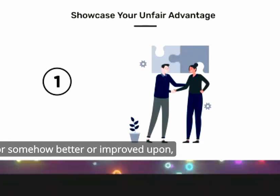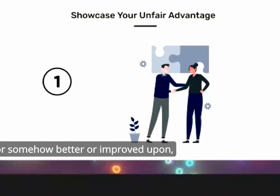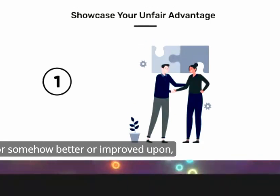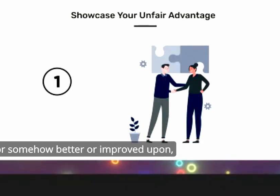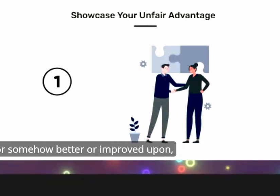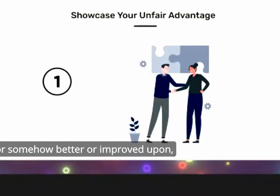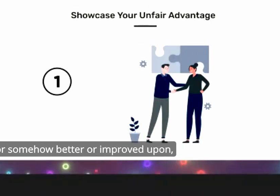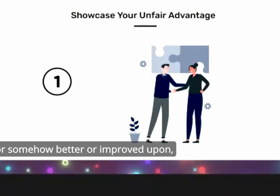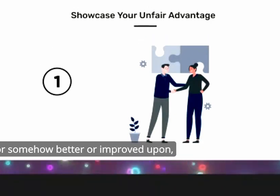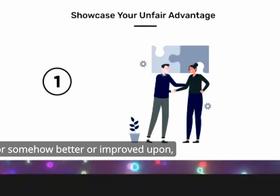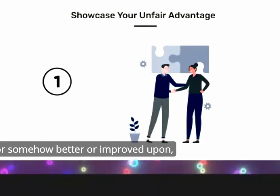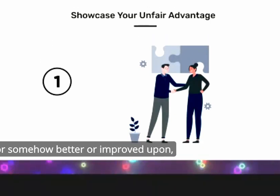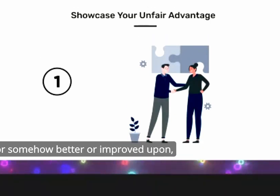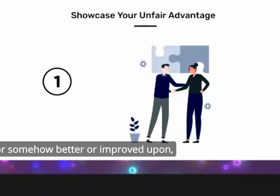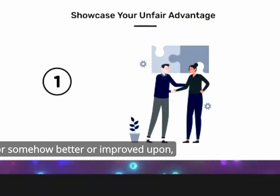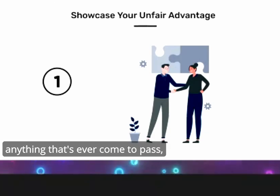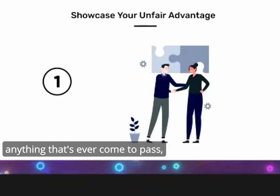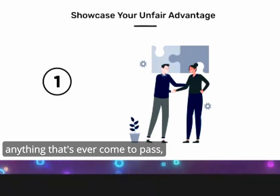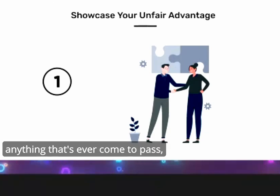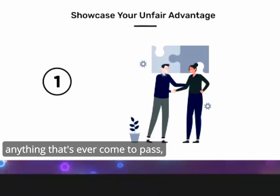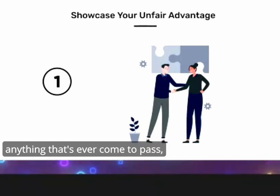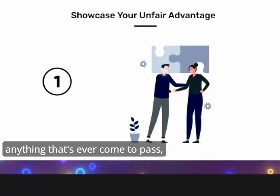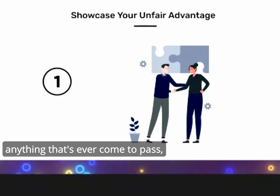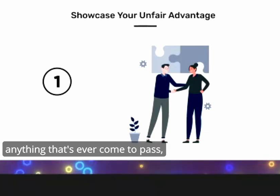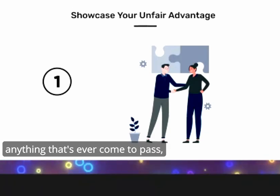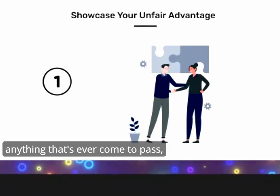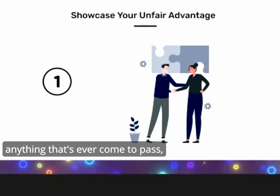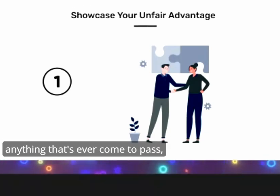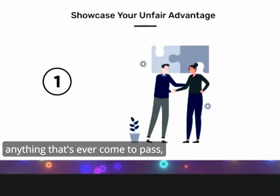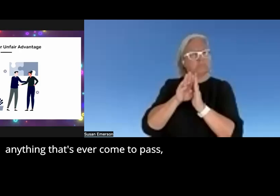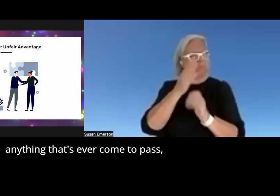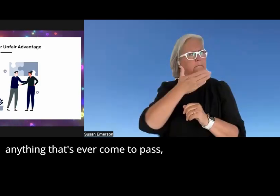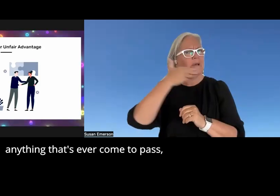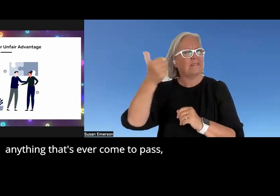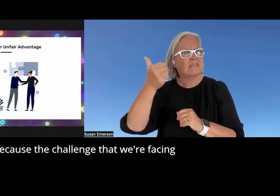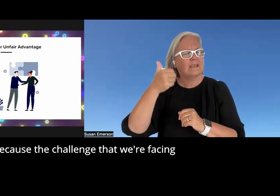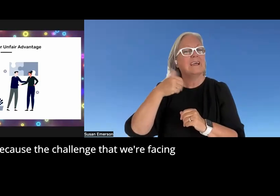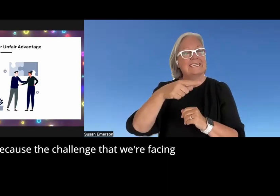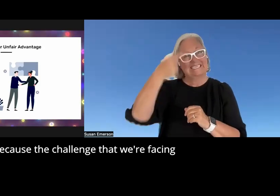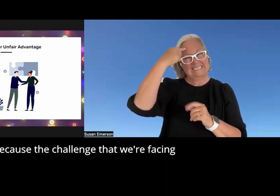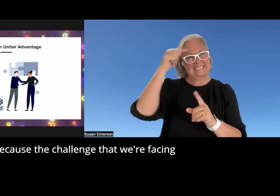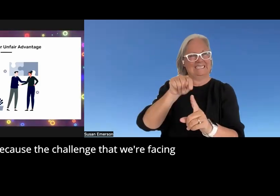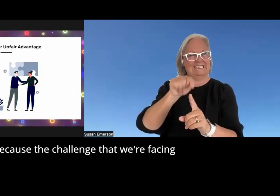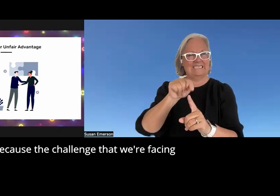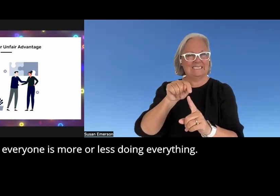or somehow better or improved upon anything that's ever come to pass because the challenge that we're